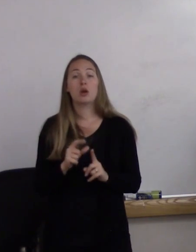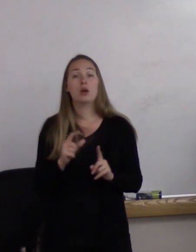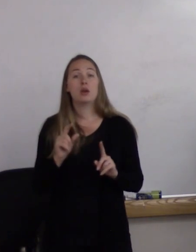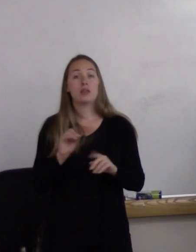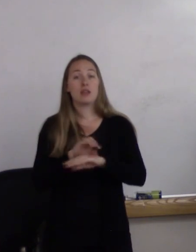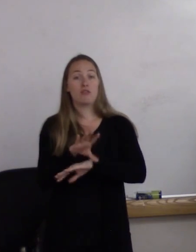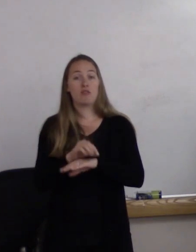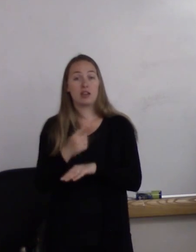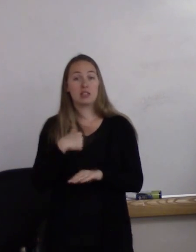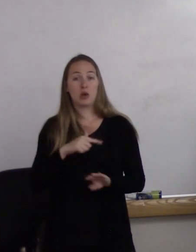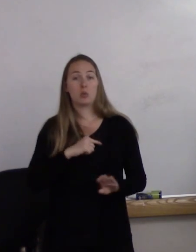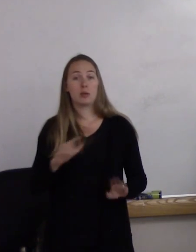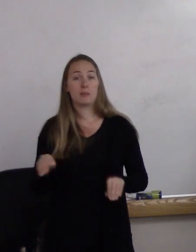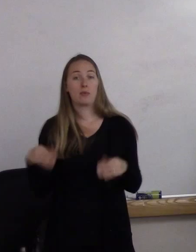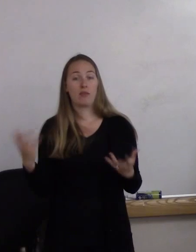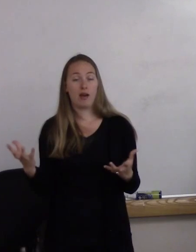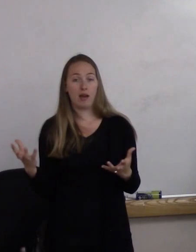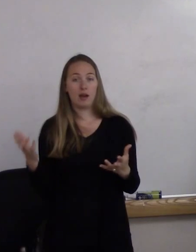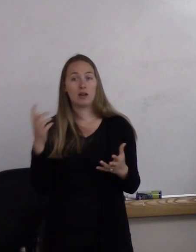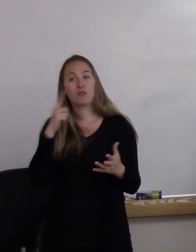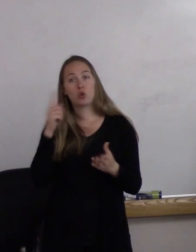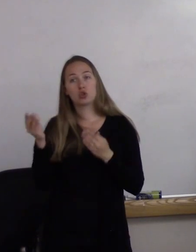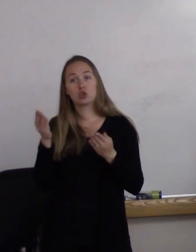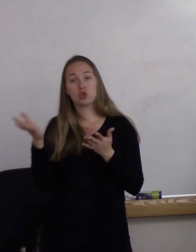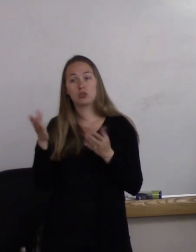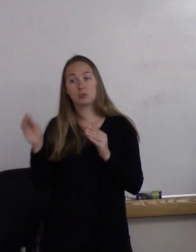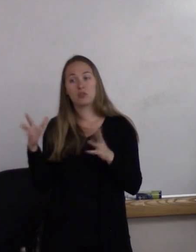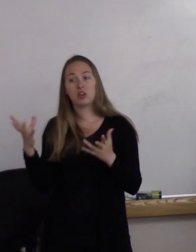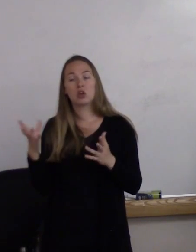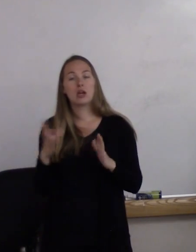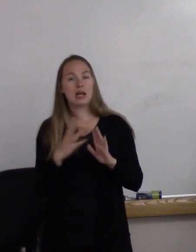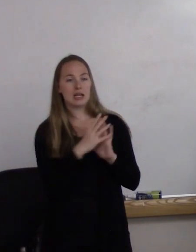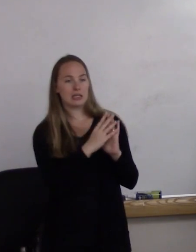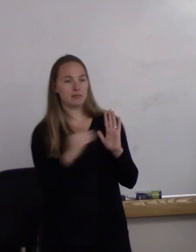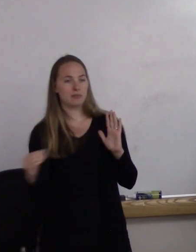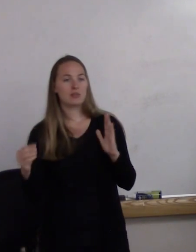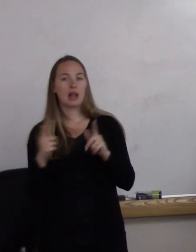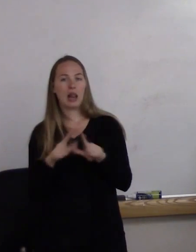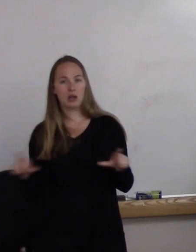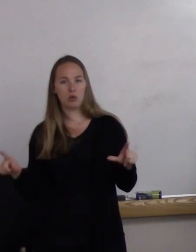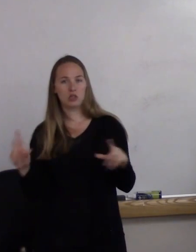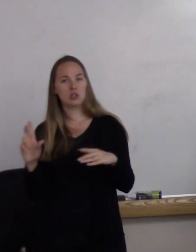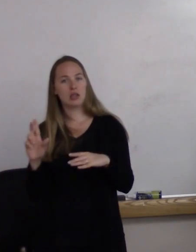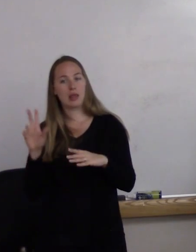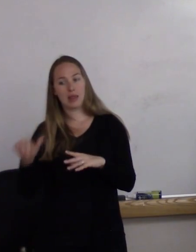is to use the language or mirror the language that you hear a person using to describe themselves.